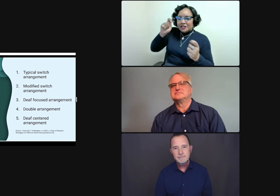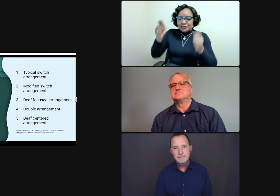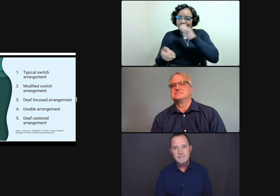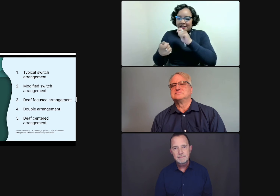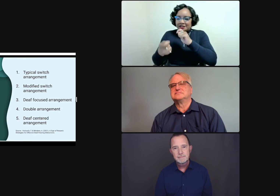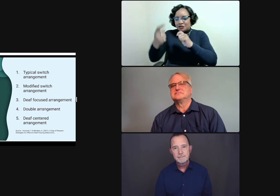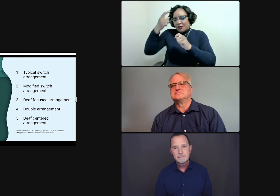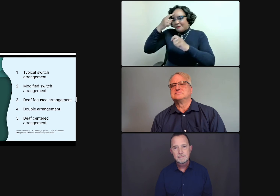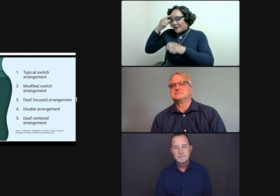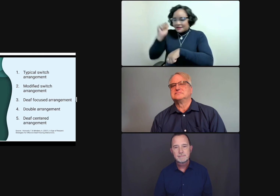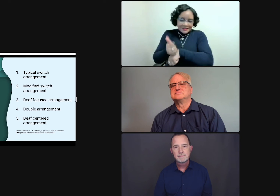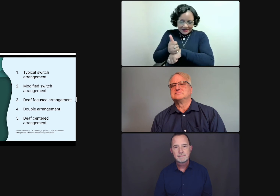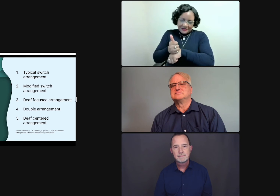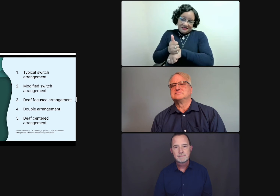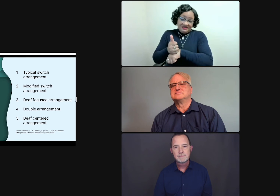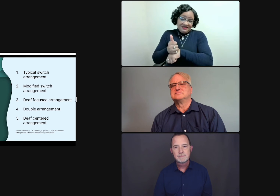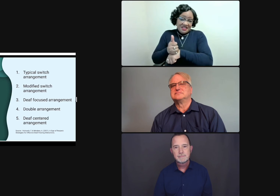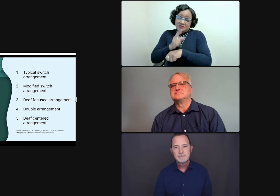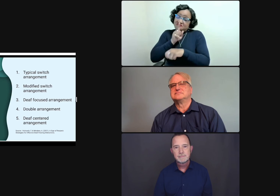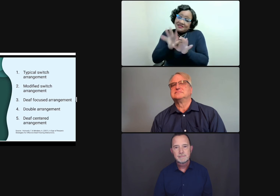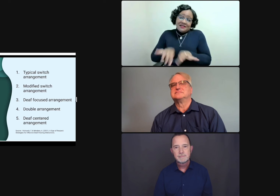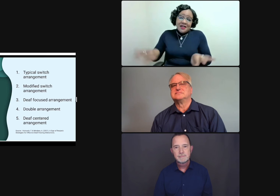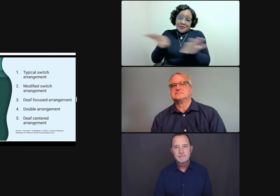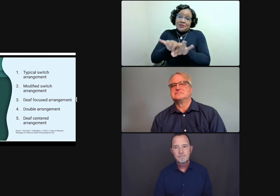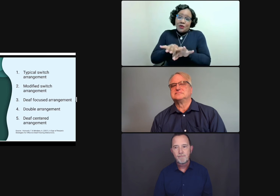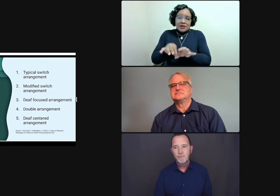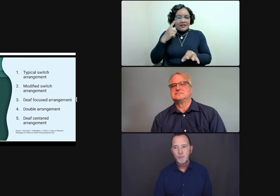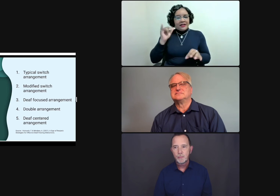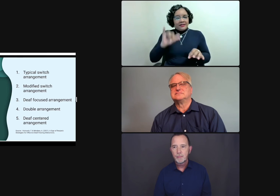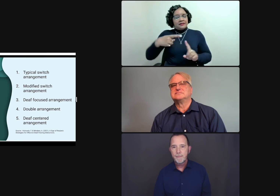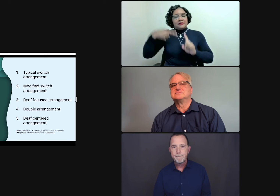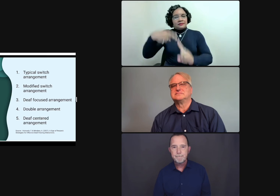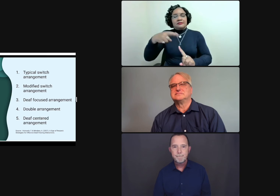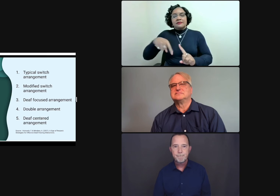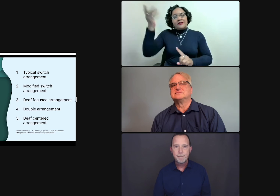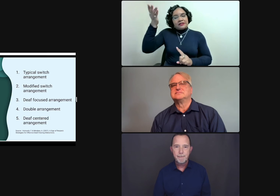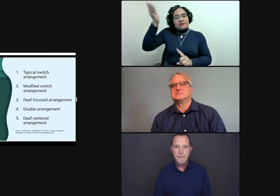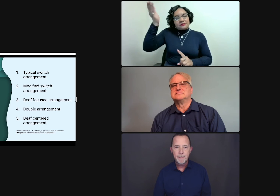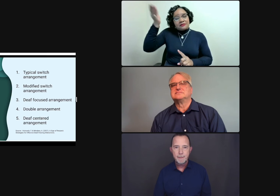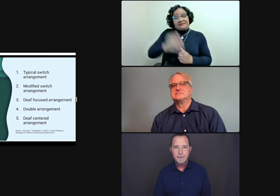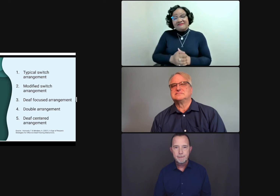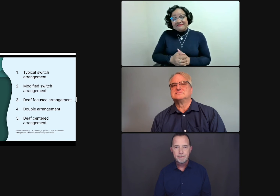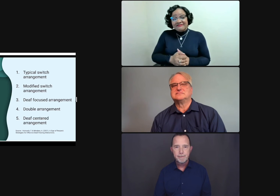to really shift their mindset. And that's an important part of this.